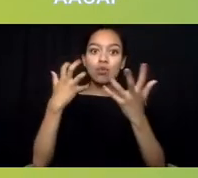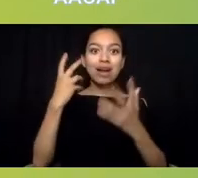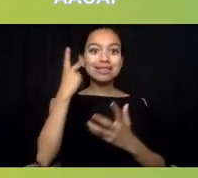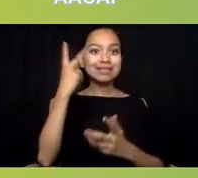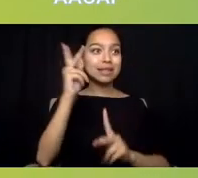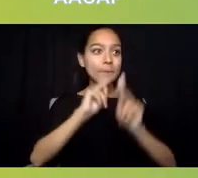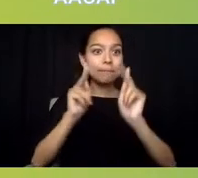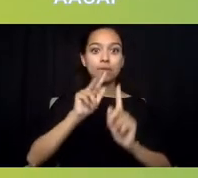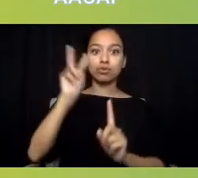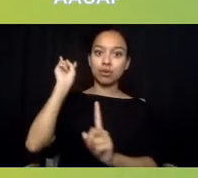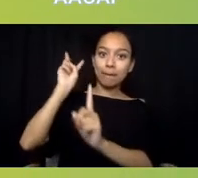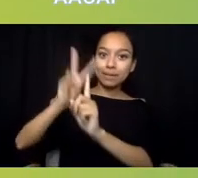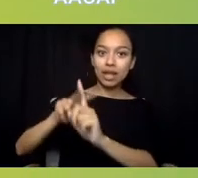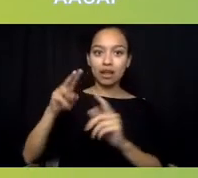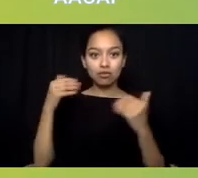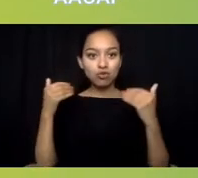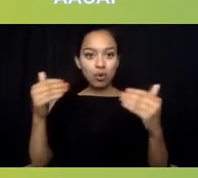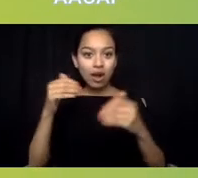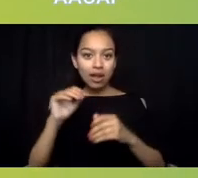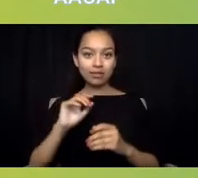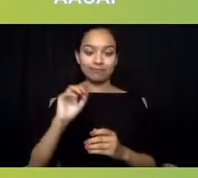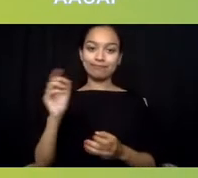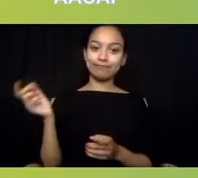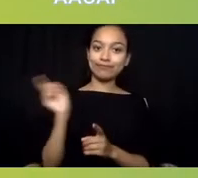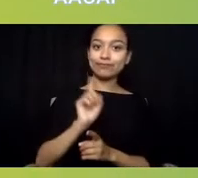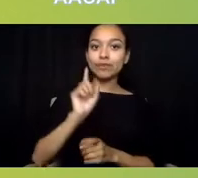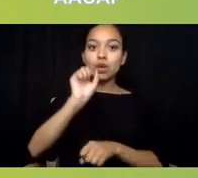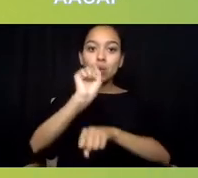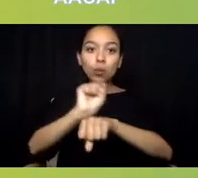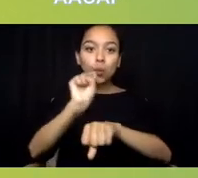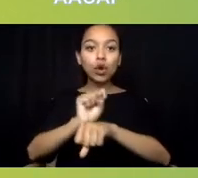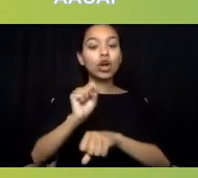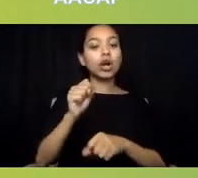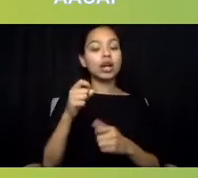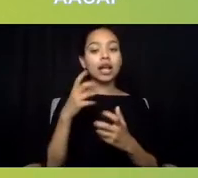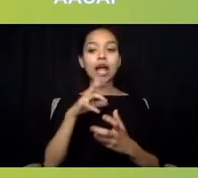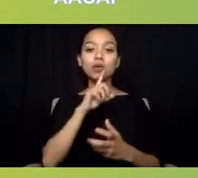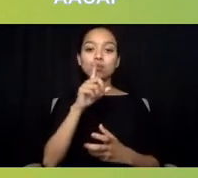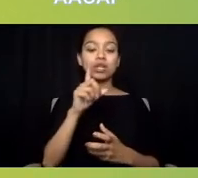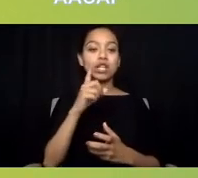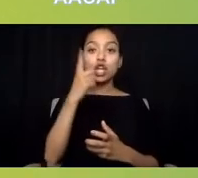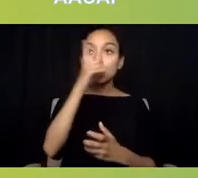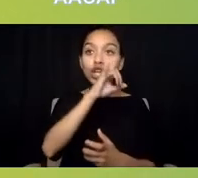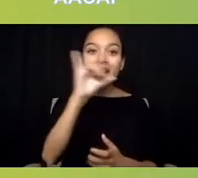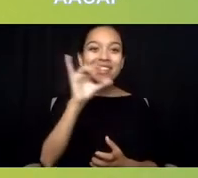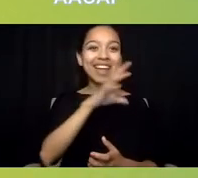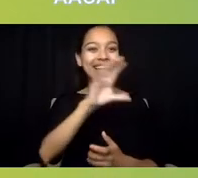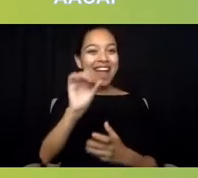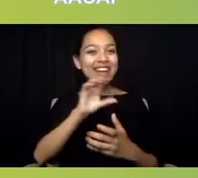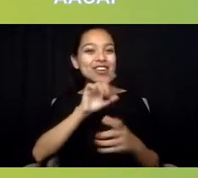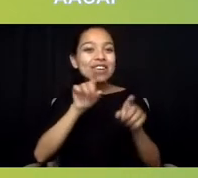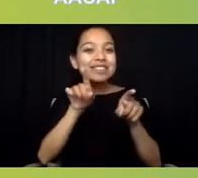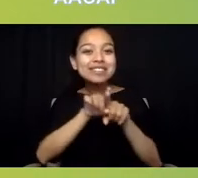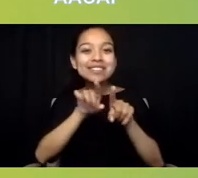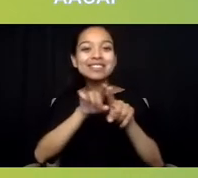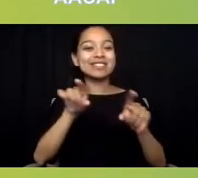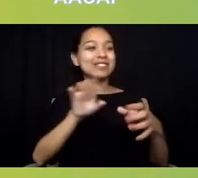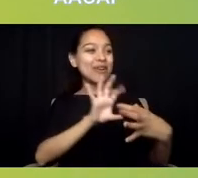who look like and are connected to the communities that they would be serving locally. This work has to be done locally